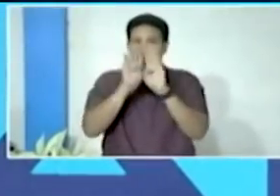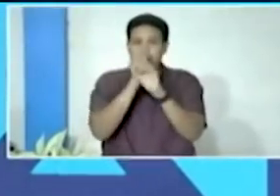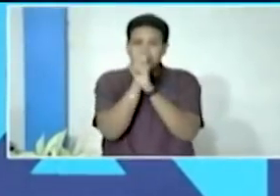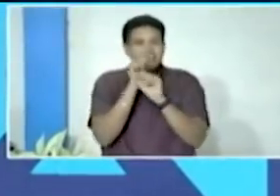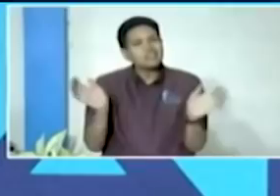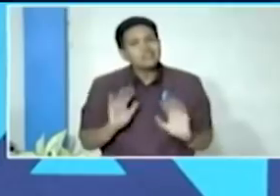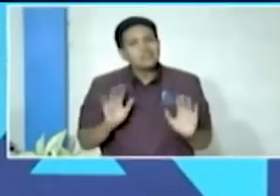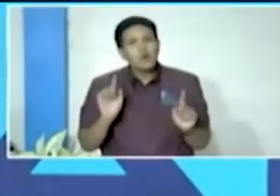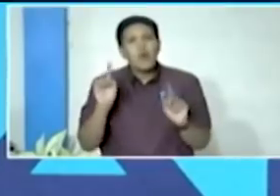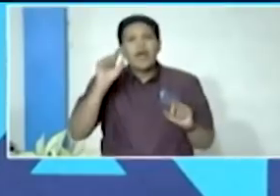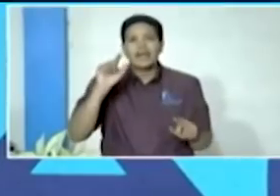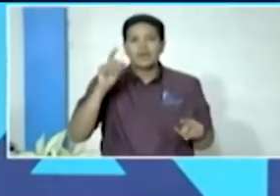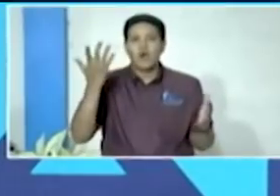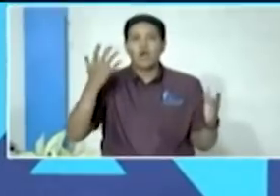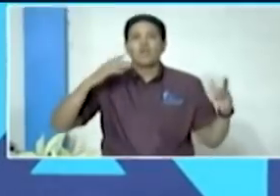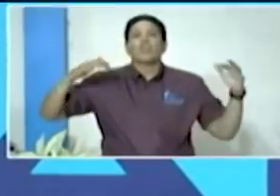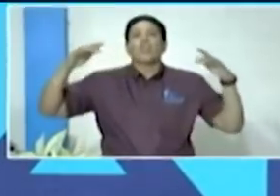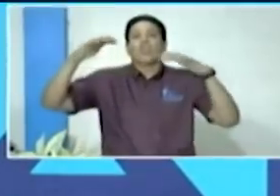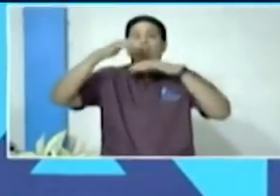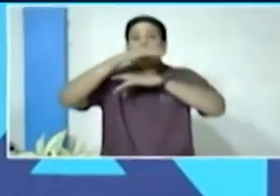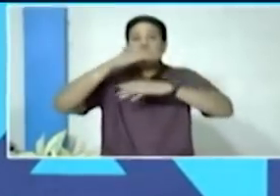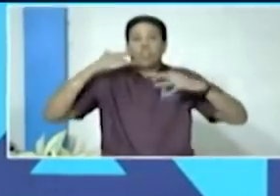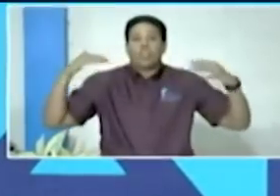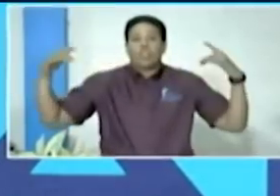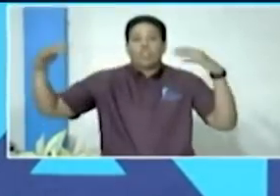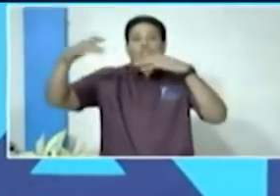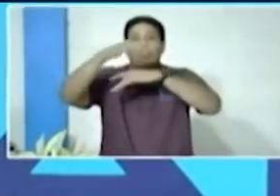where the circulation is going to be limited